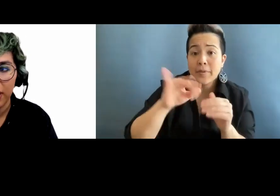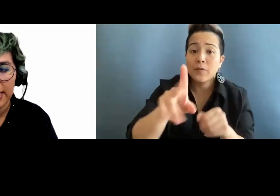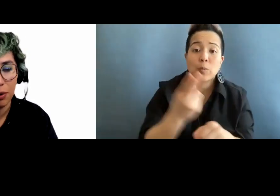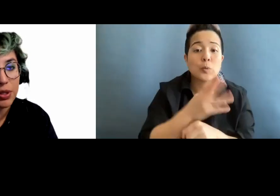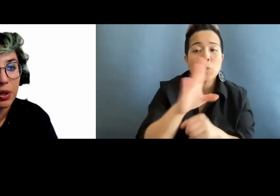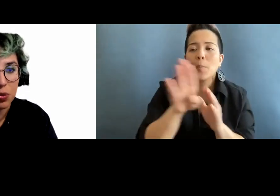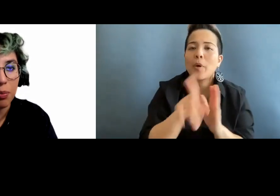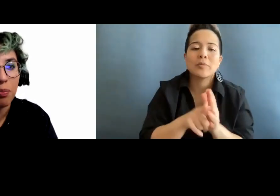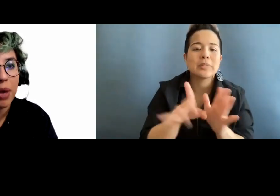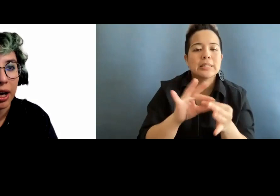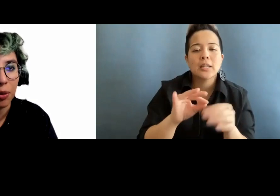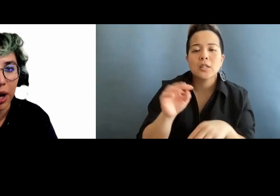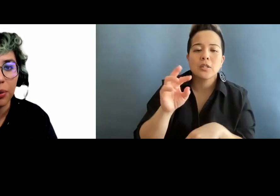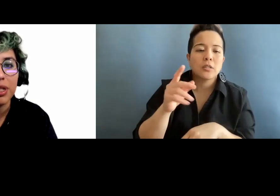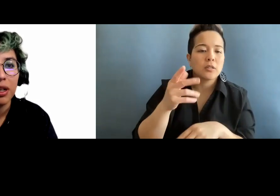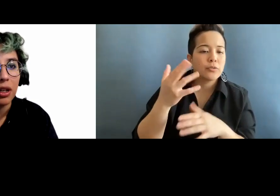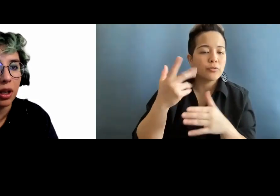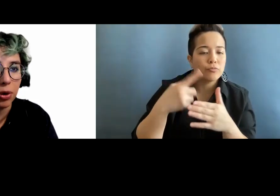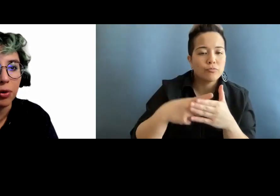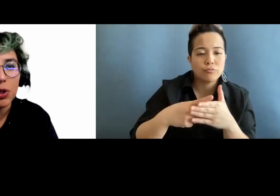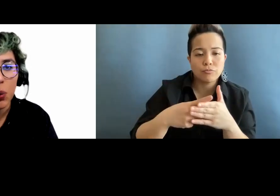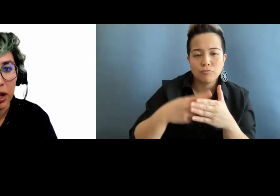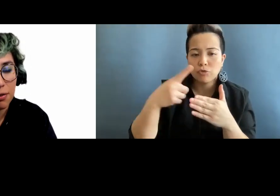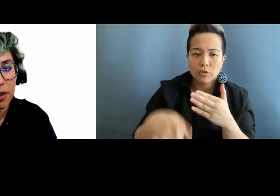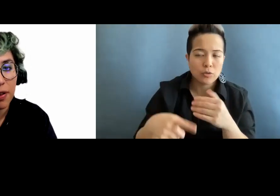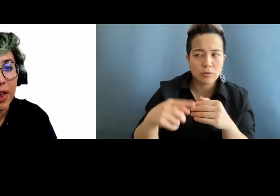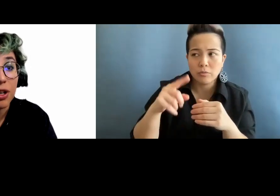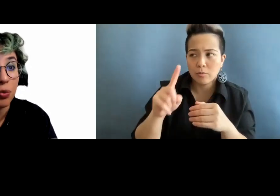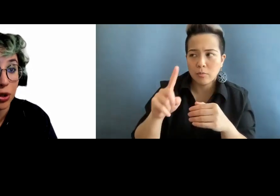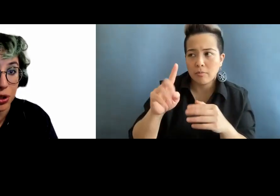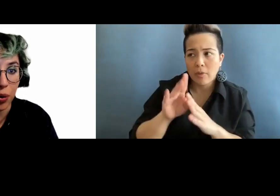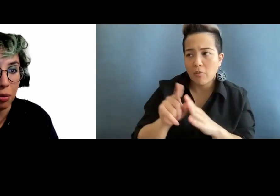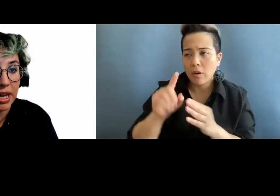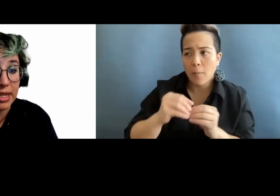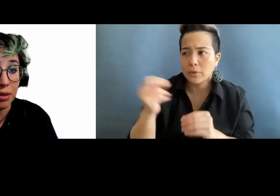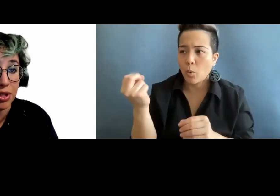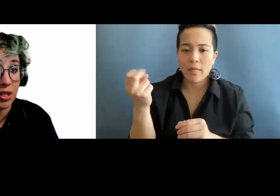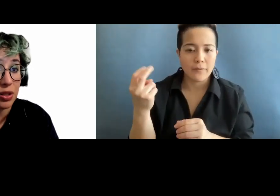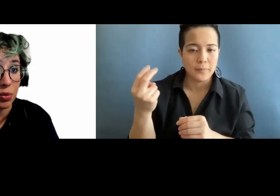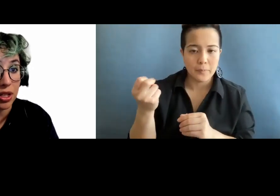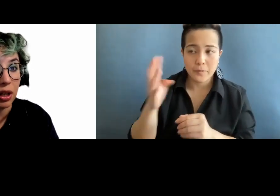let's say results, background #12, that would show up as an image description,